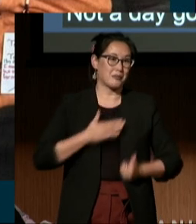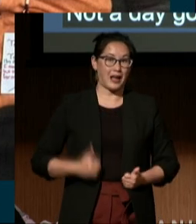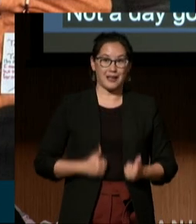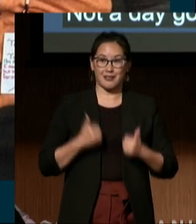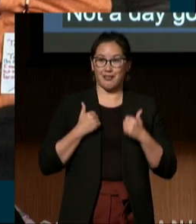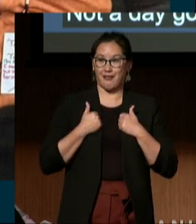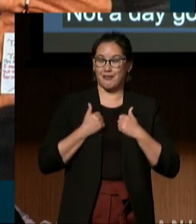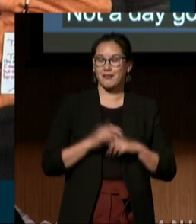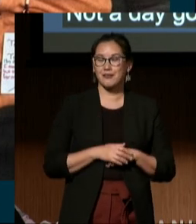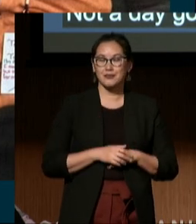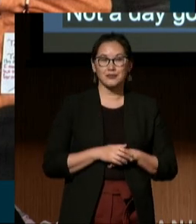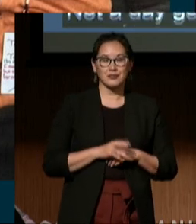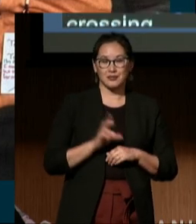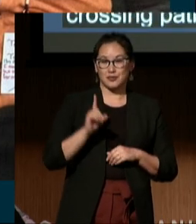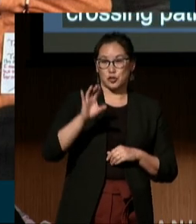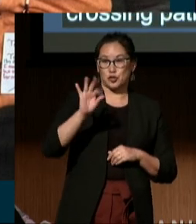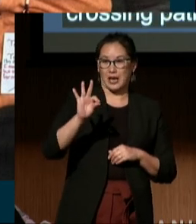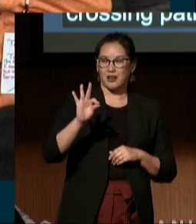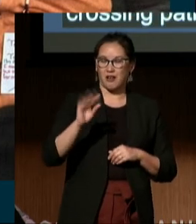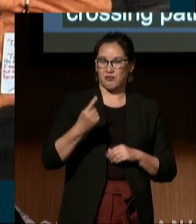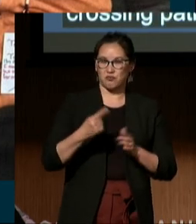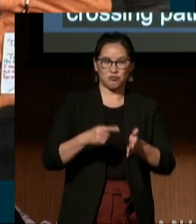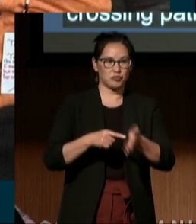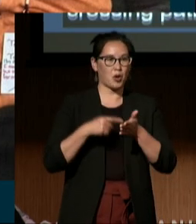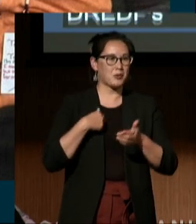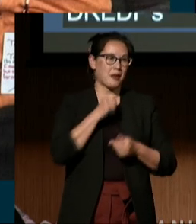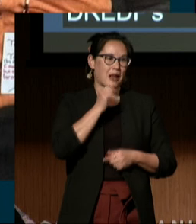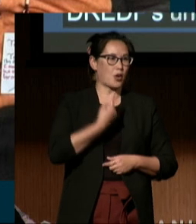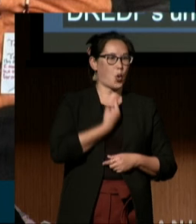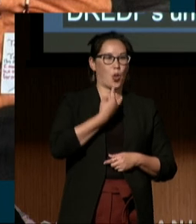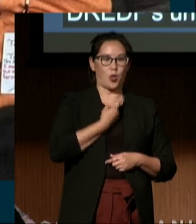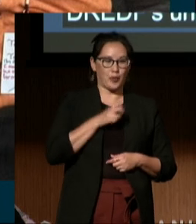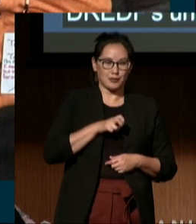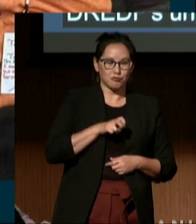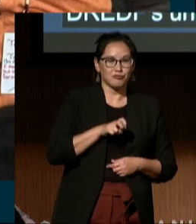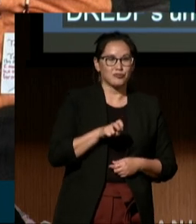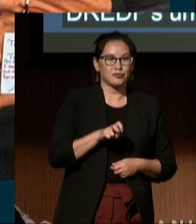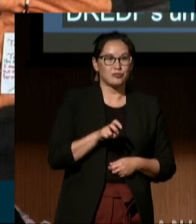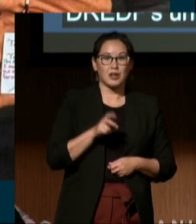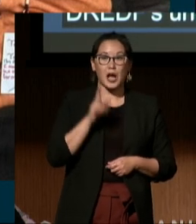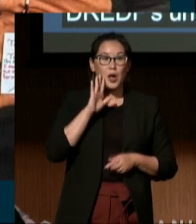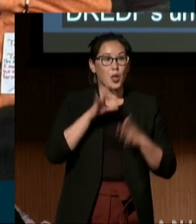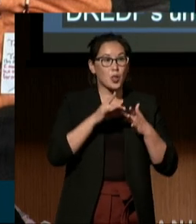that I am not alone in this journey. Through their guidance, my family has grown closer,